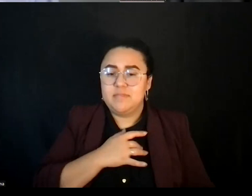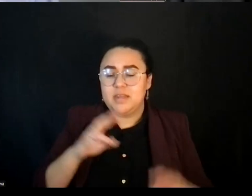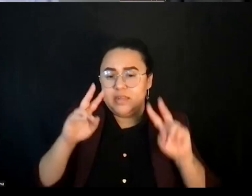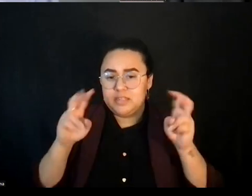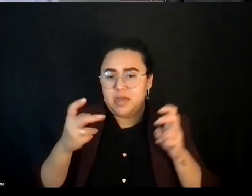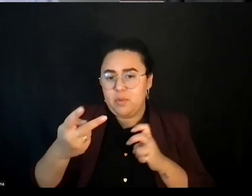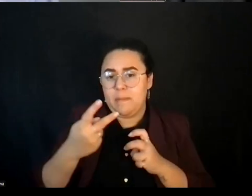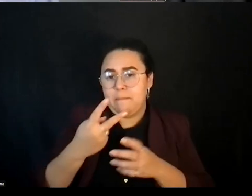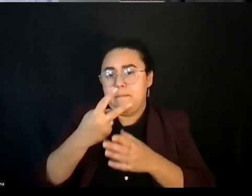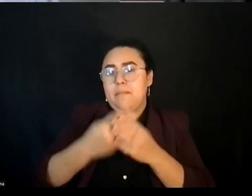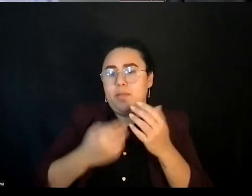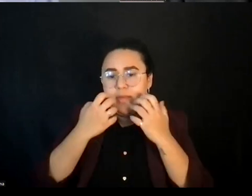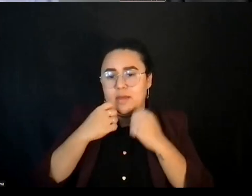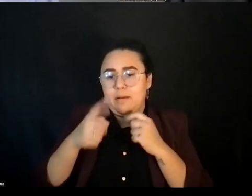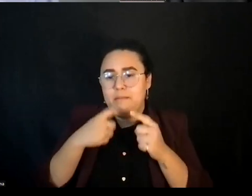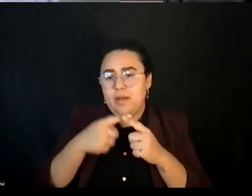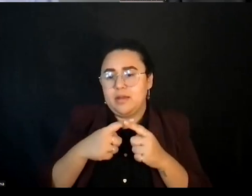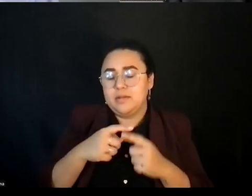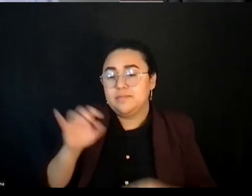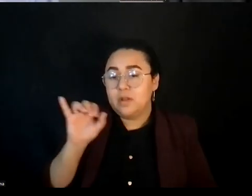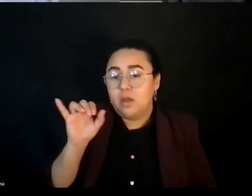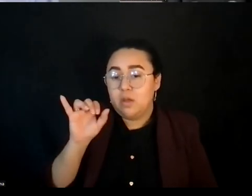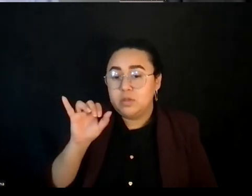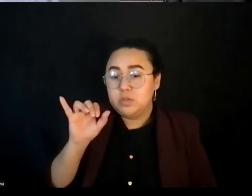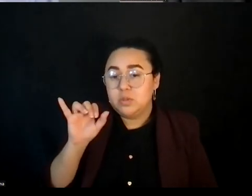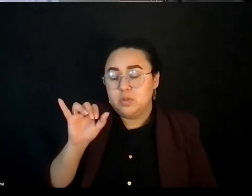we both care about, is that it also extends to our planet.